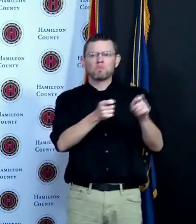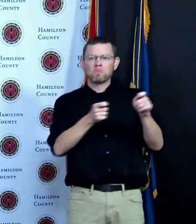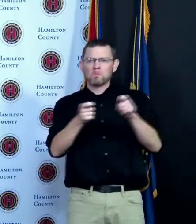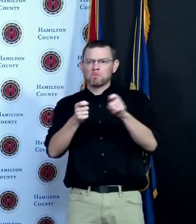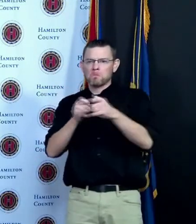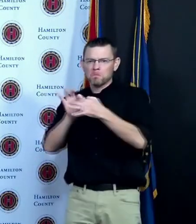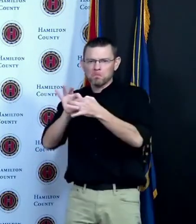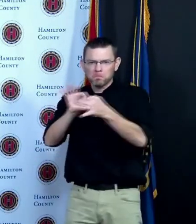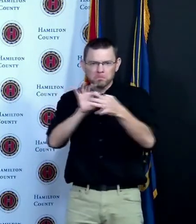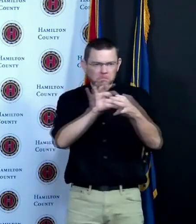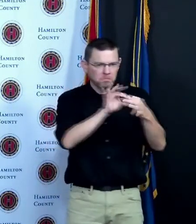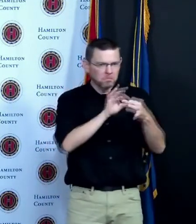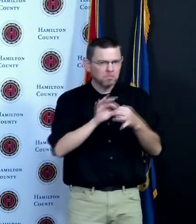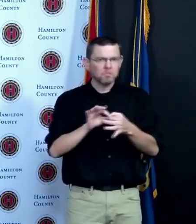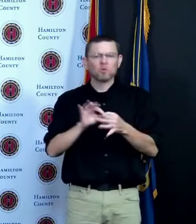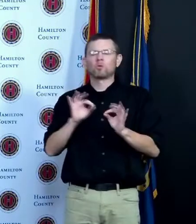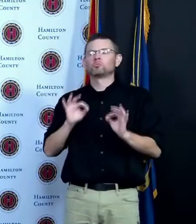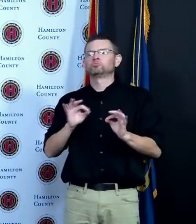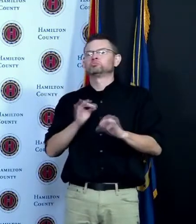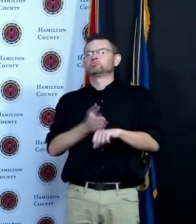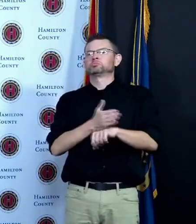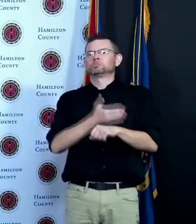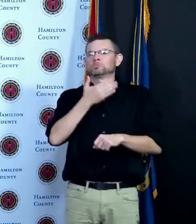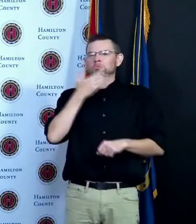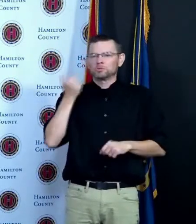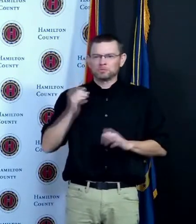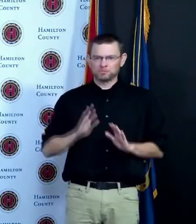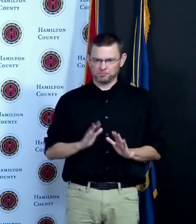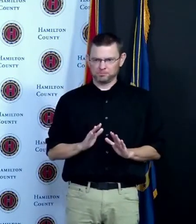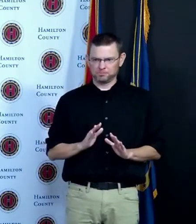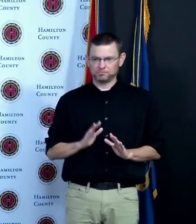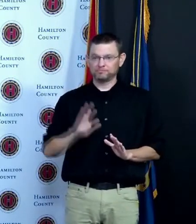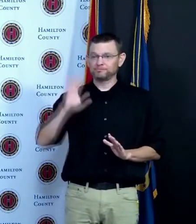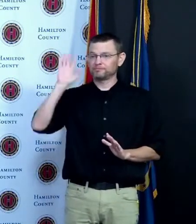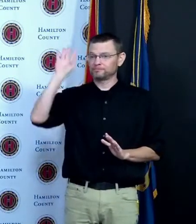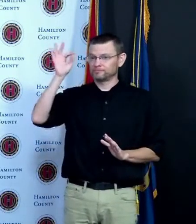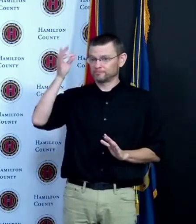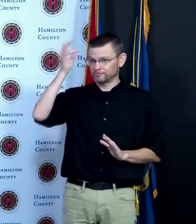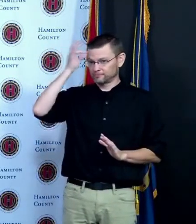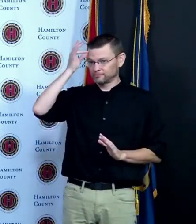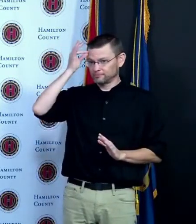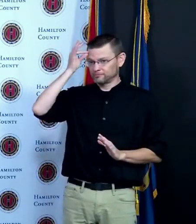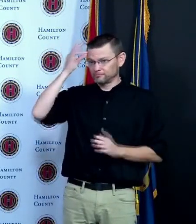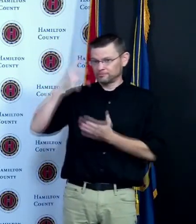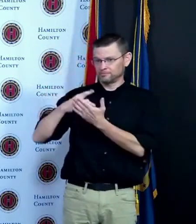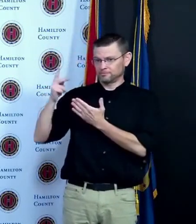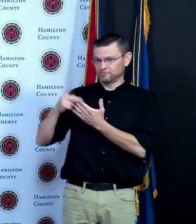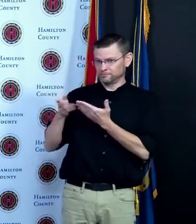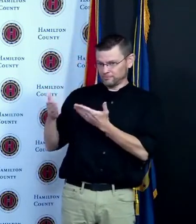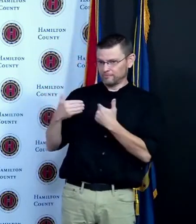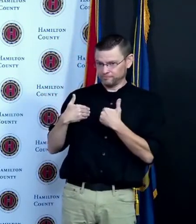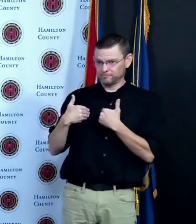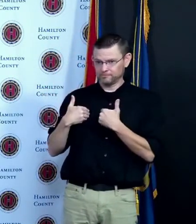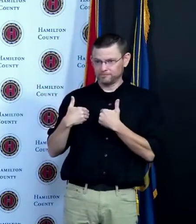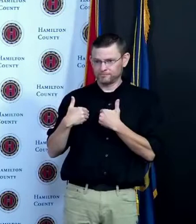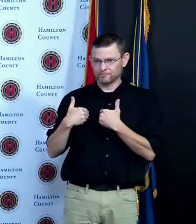we also have some federal programs coming online broadband assistance for one and restaurant